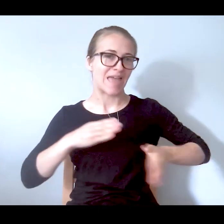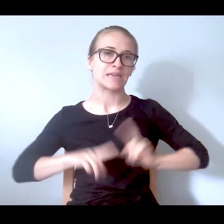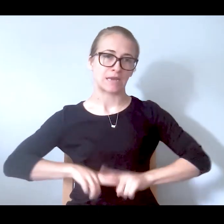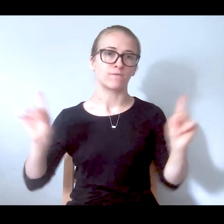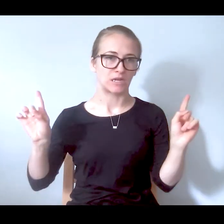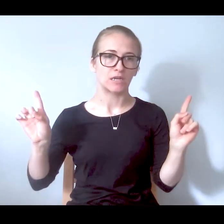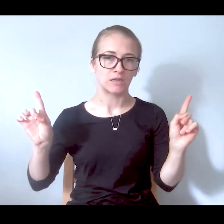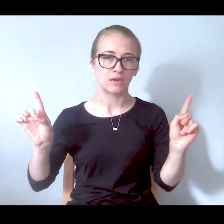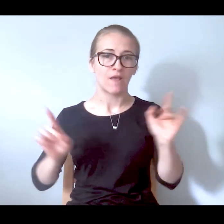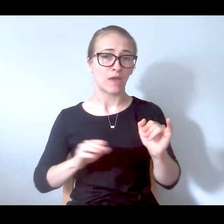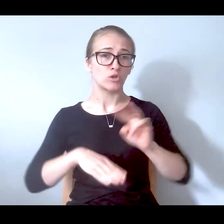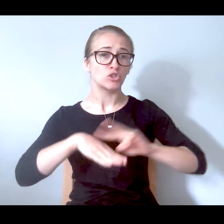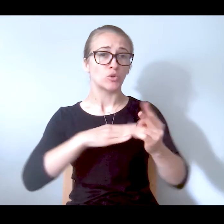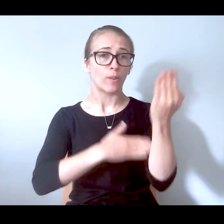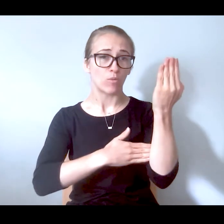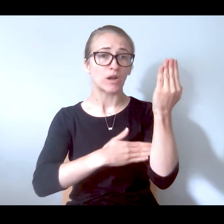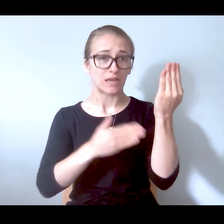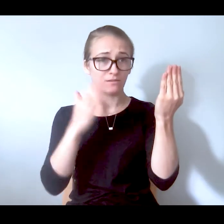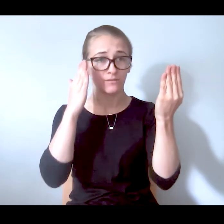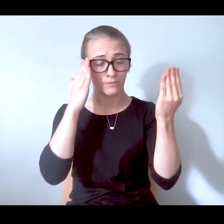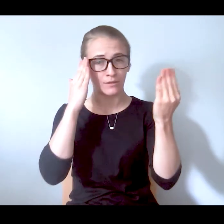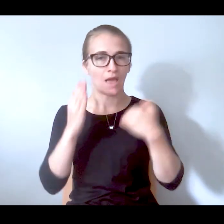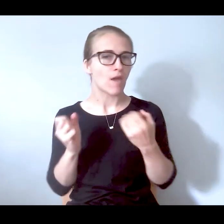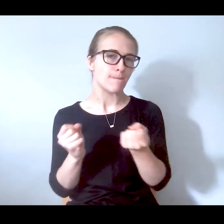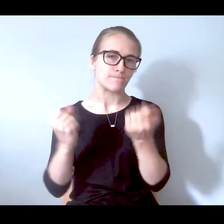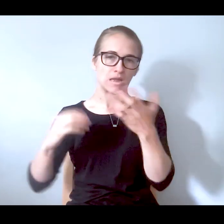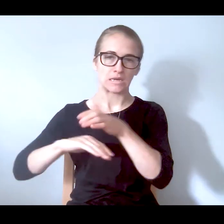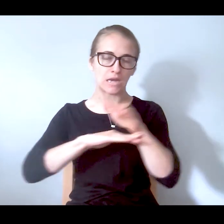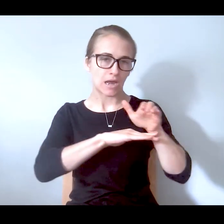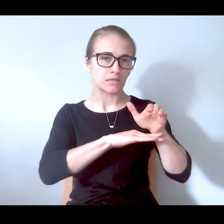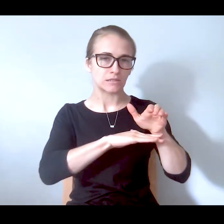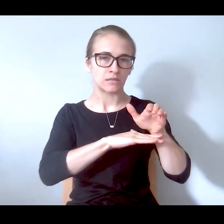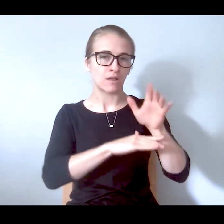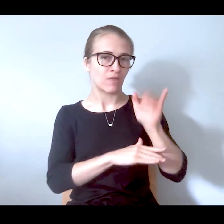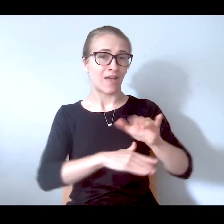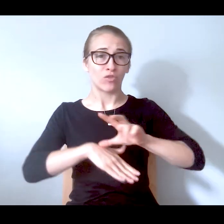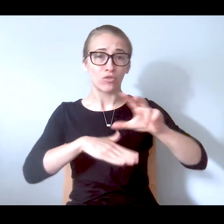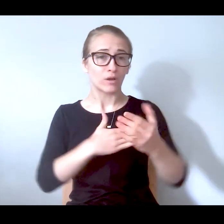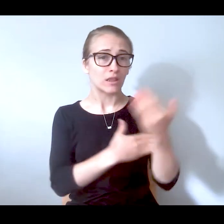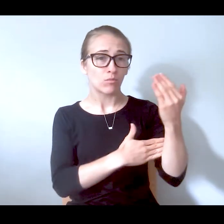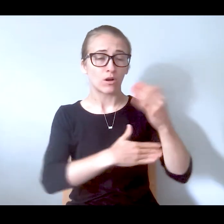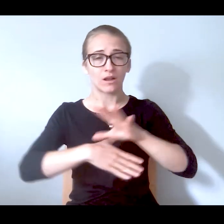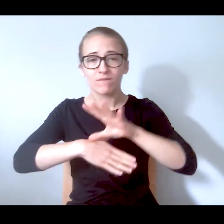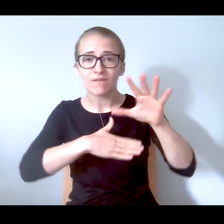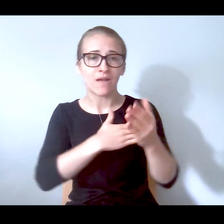at 2:00 in the morning. There's many nights that at 3:00 in the morning, 5:00 in the morning, I don't